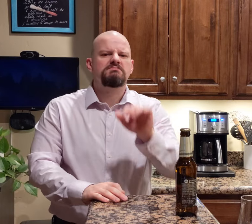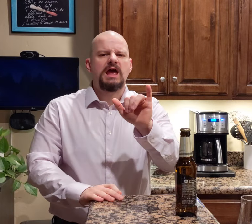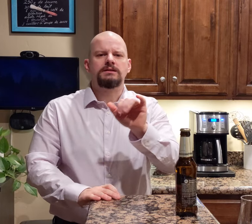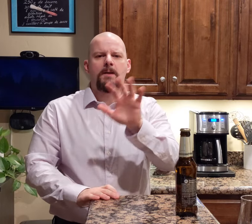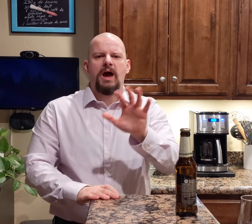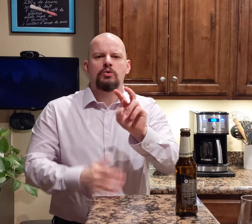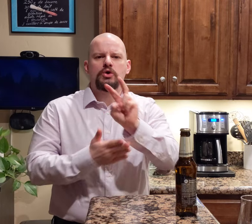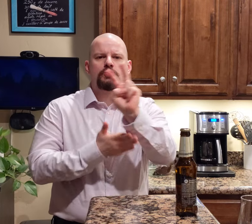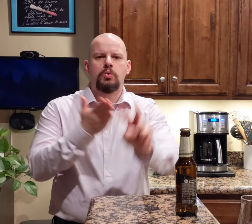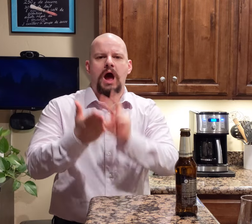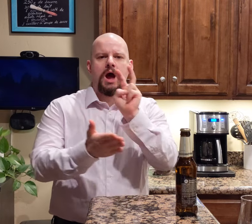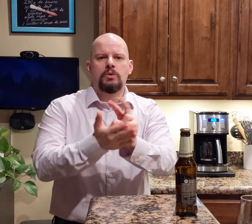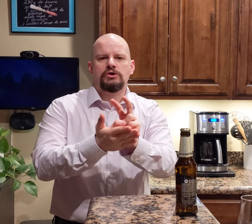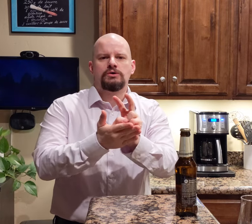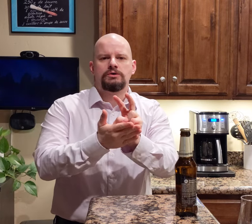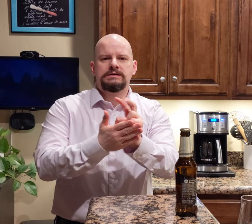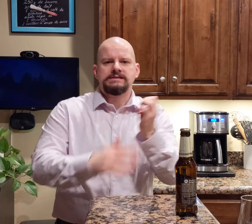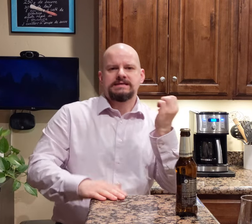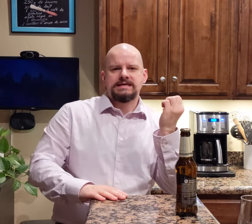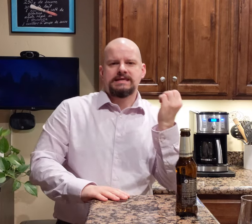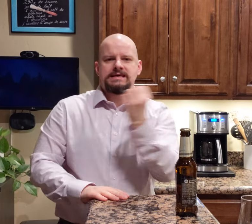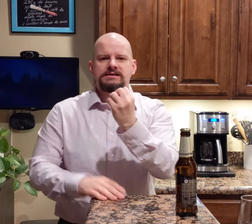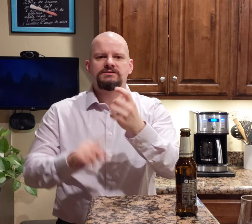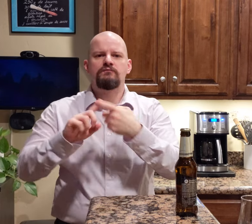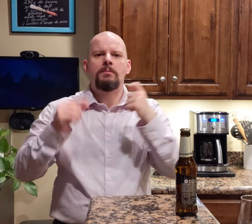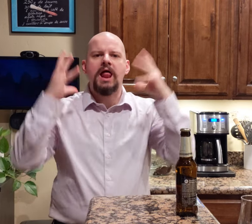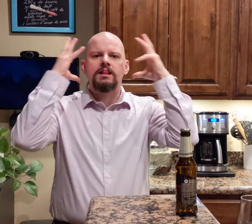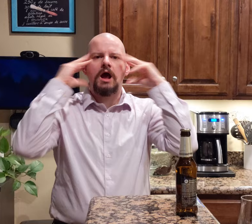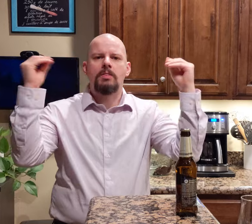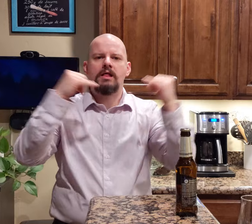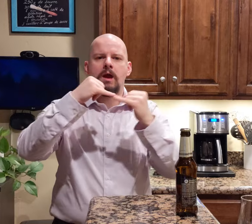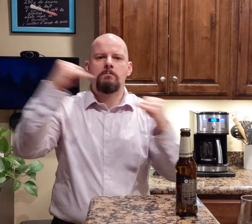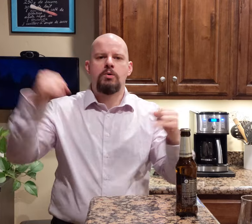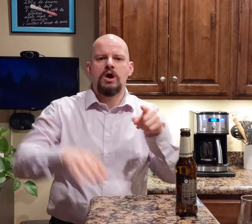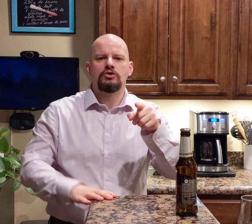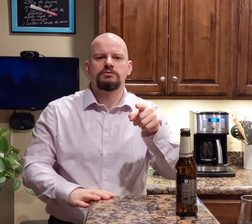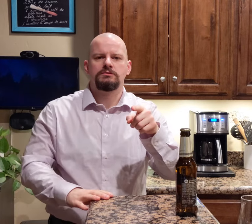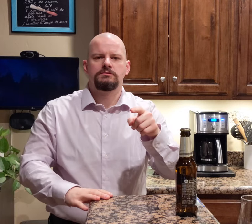It's about two hours east from the Netherlands' border.